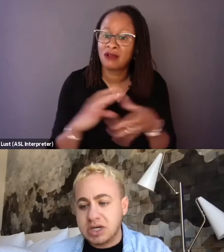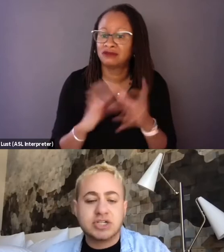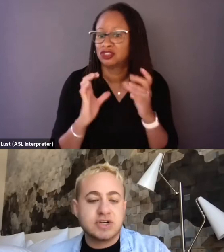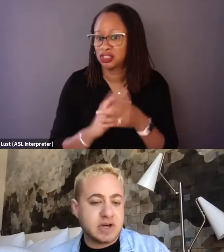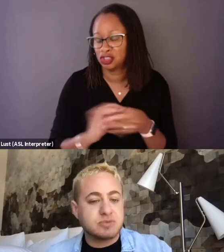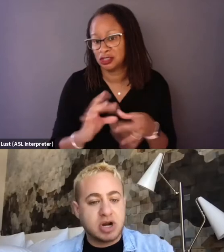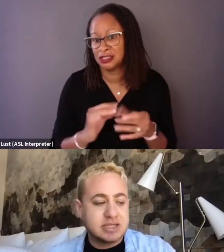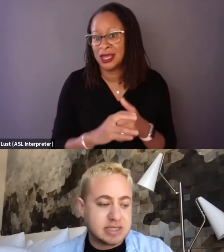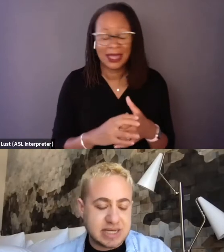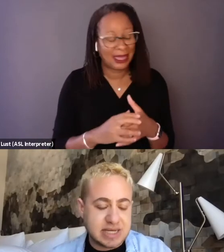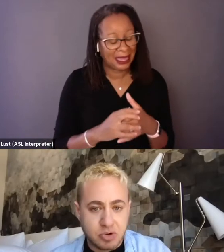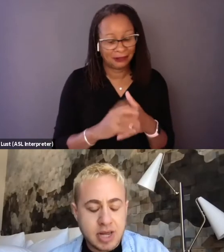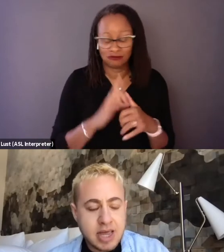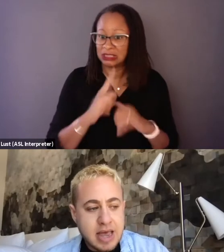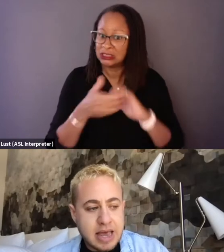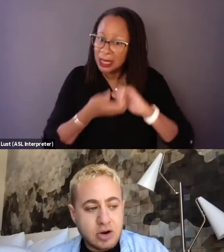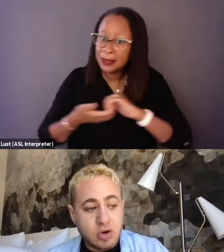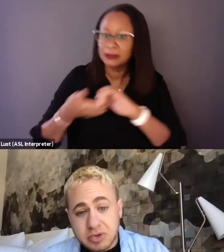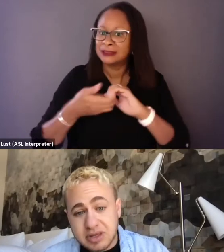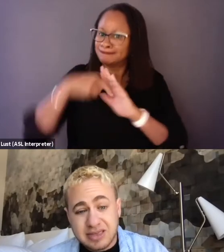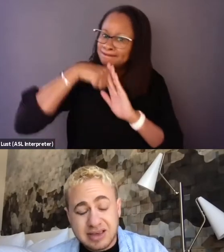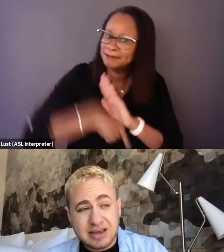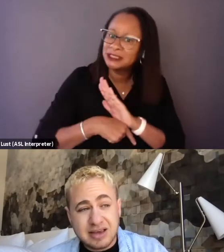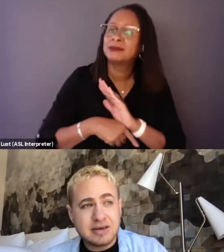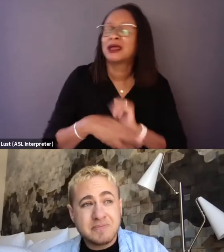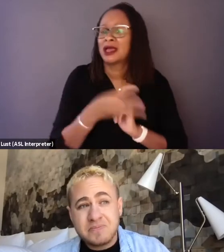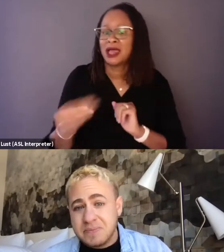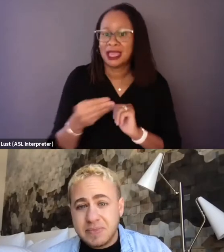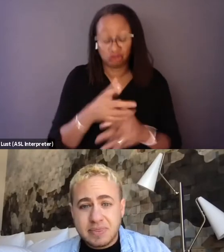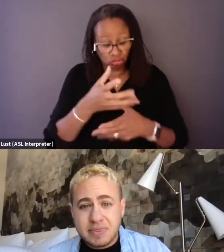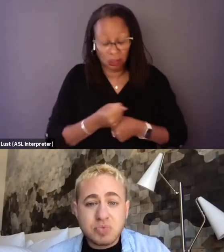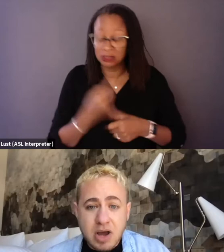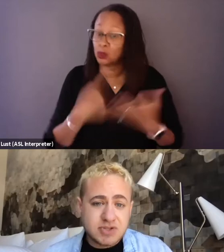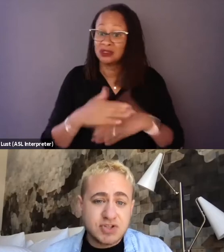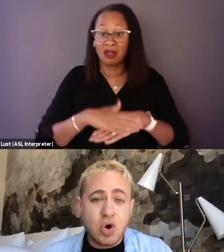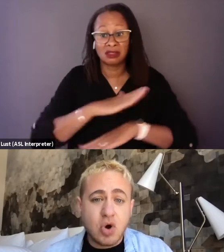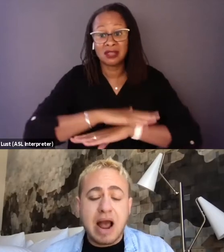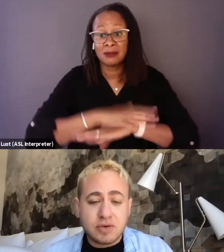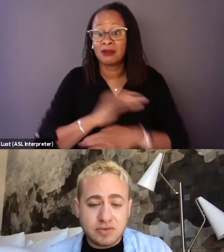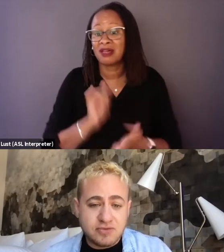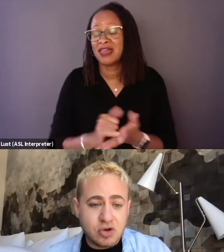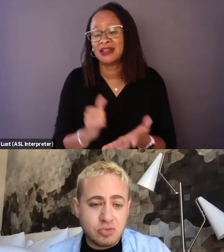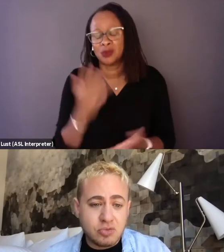what each of us is bringing to the table. And ultimately I think that's why I'm so proud of the film